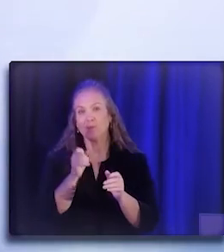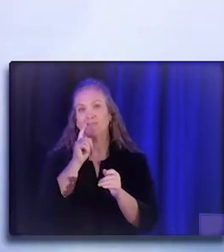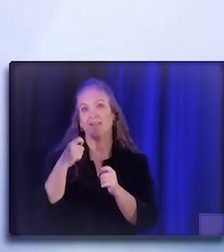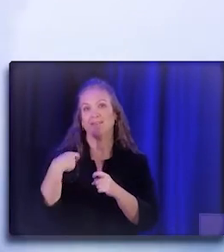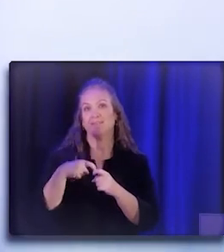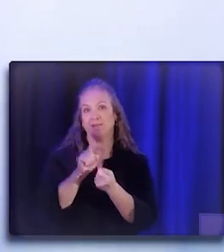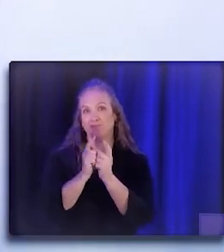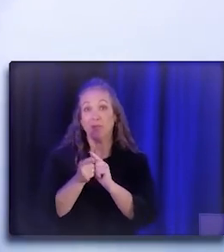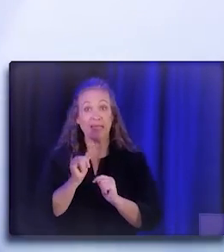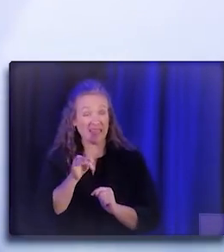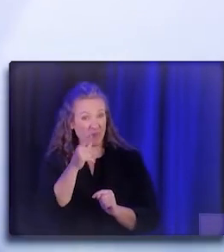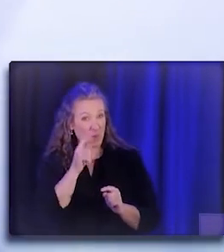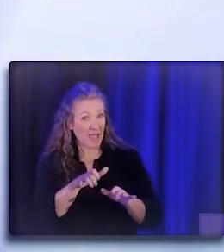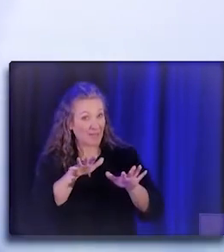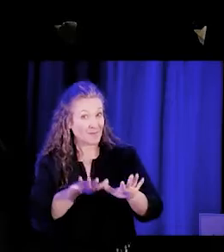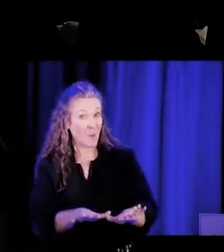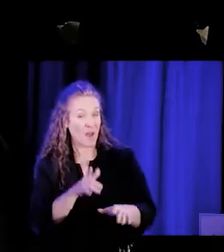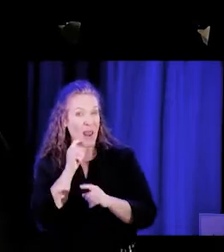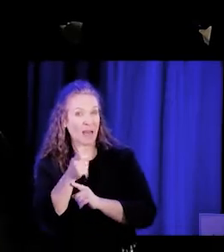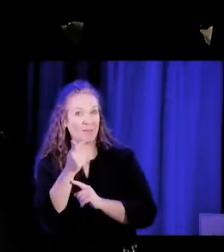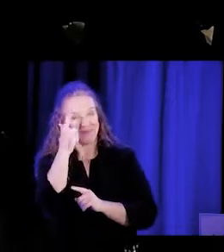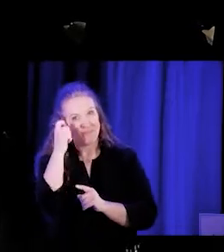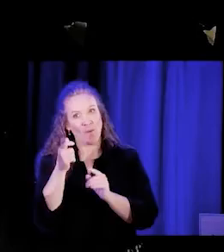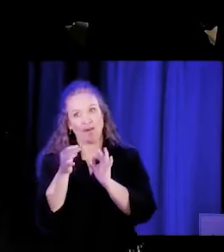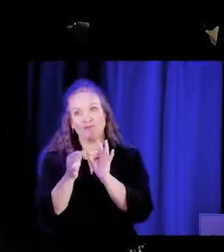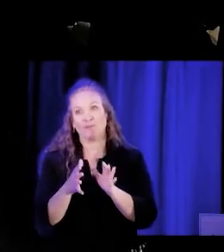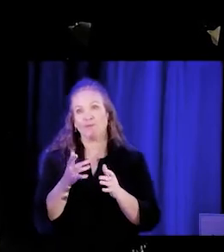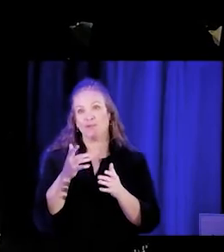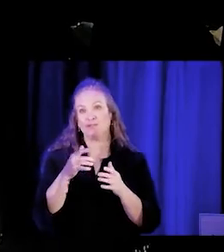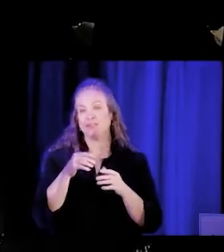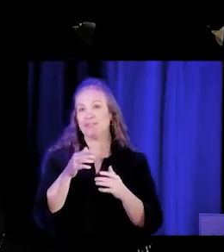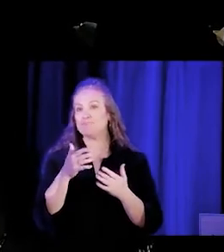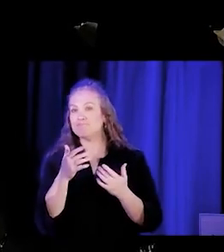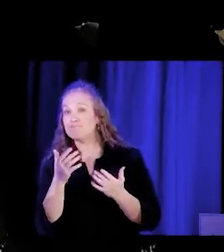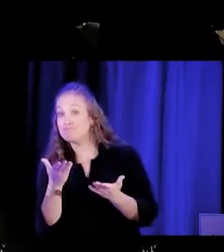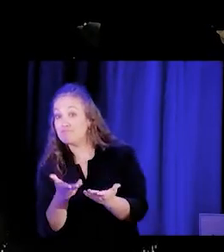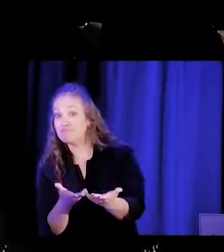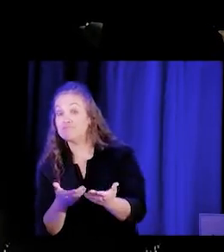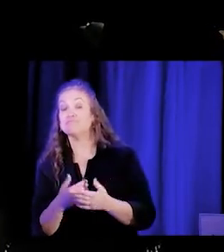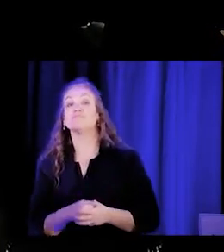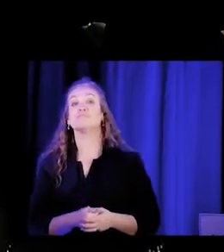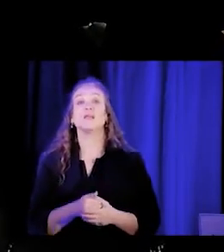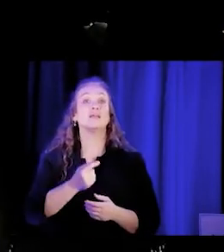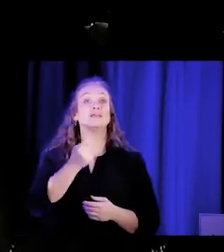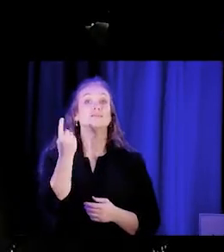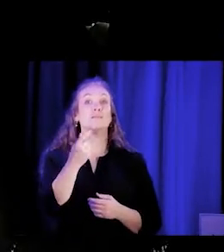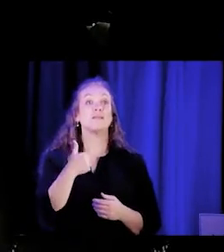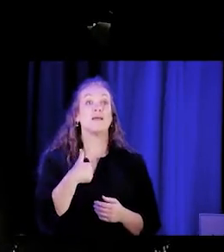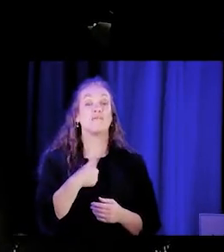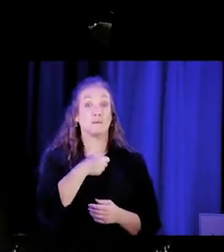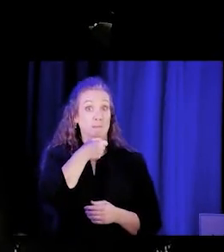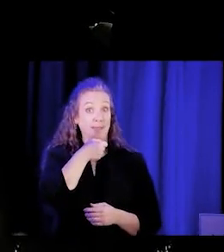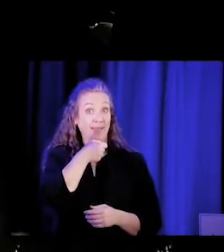if you can slow down just a tad, that would be great. Yeah, I think we have mics. - Hi, Christina